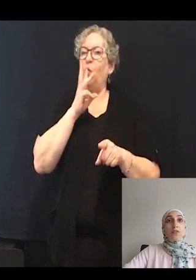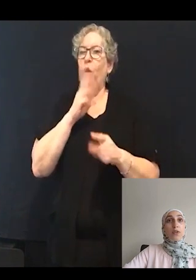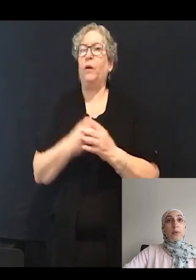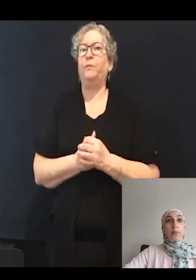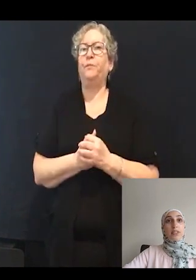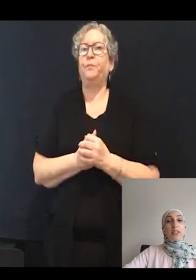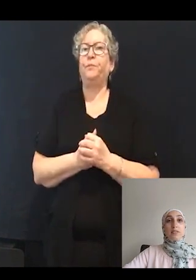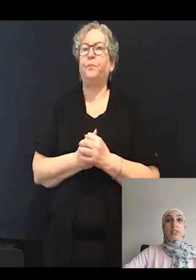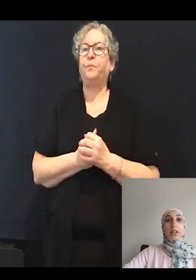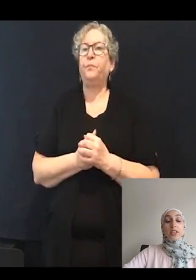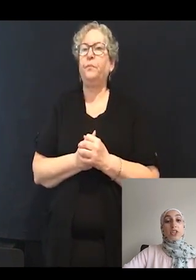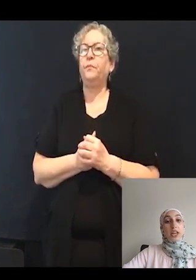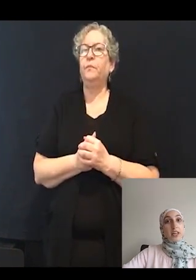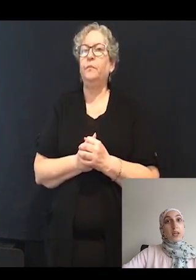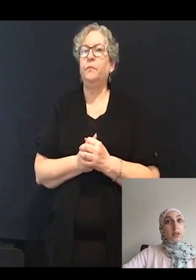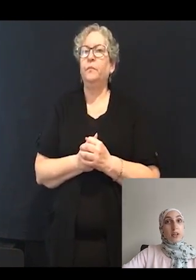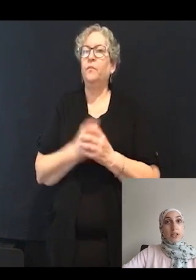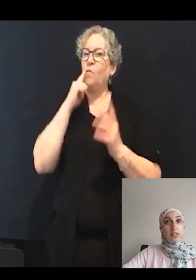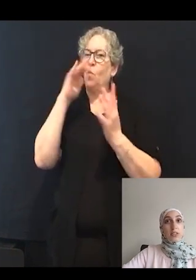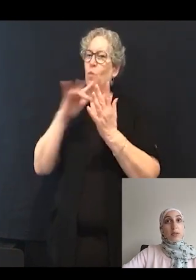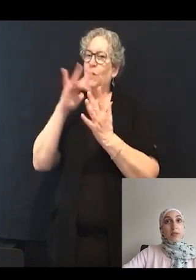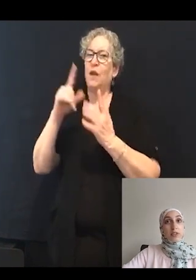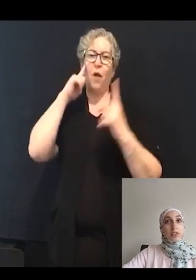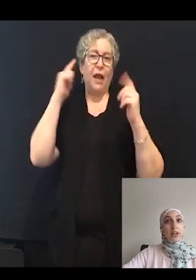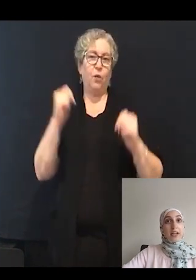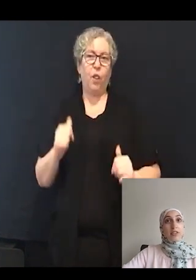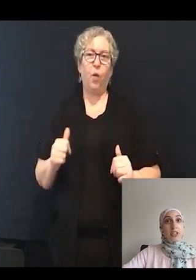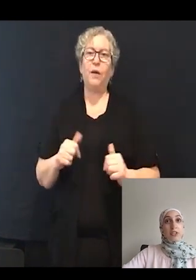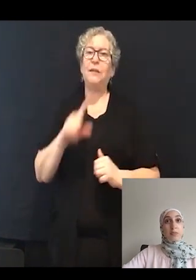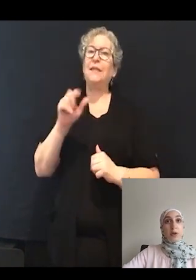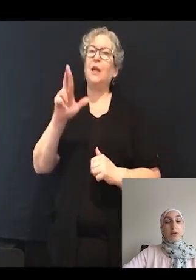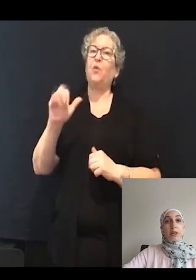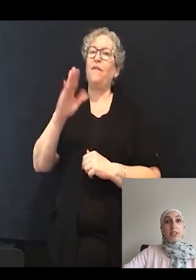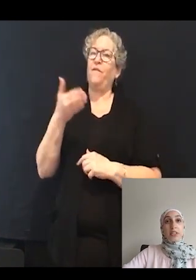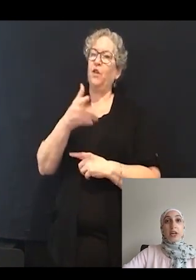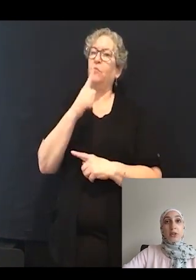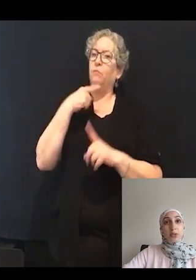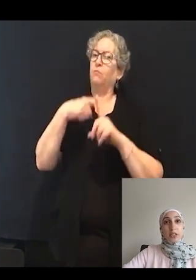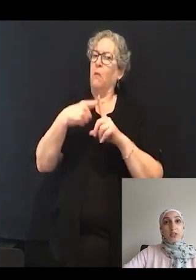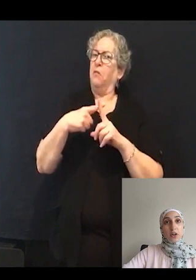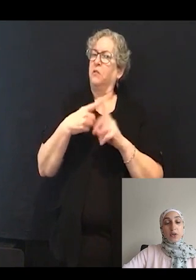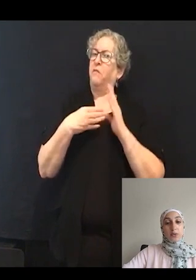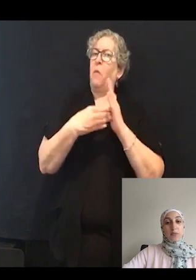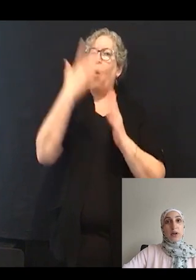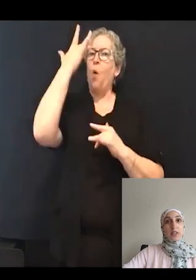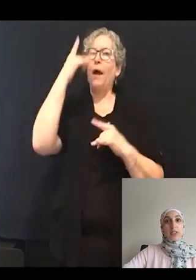For the purposes of studying genetic hearing loss, zebrafish are an advantageous model because the acoustic startle response